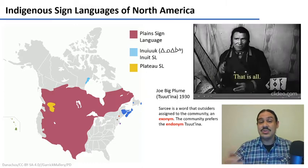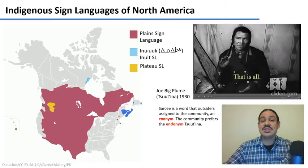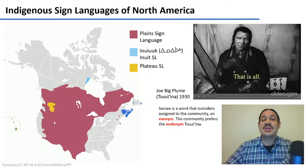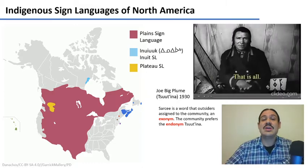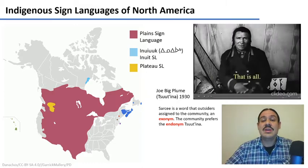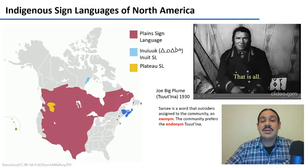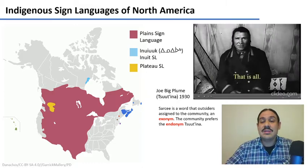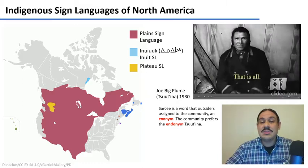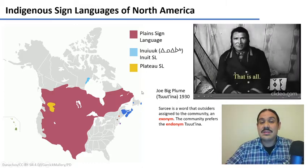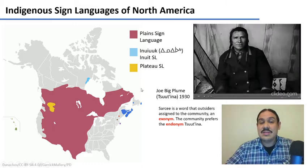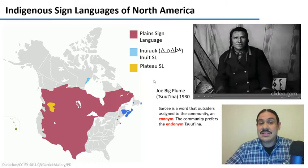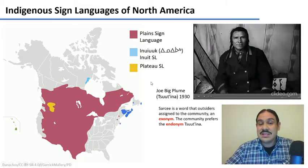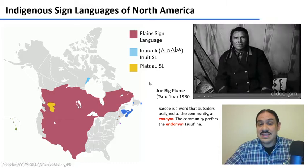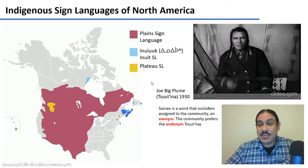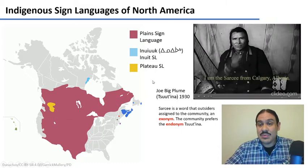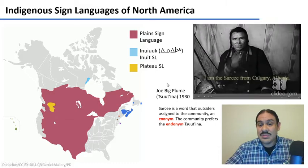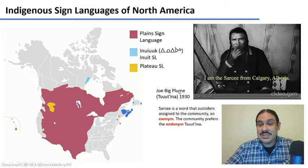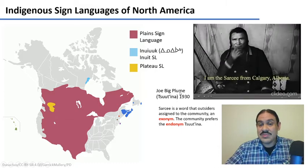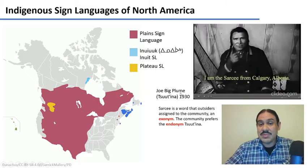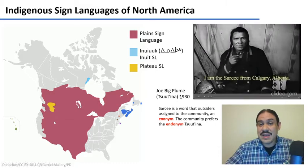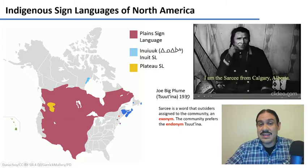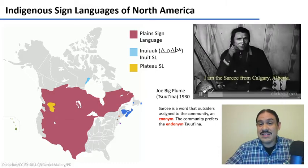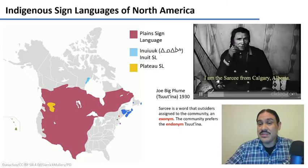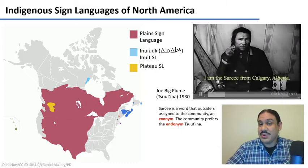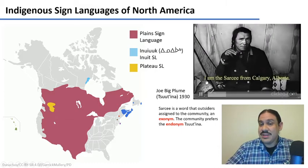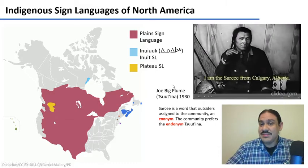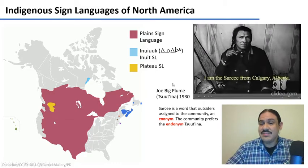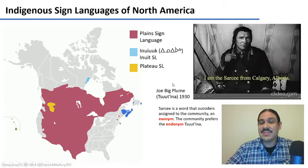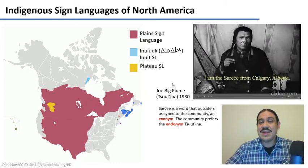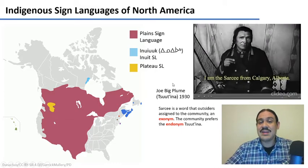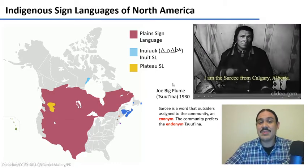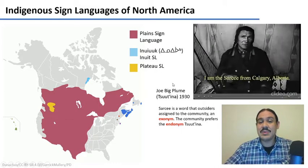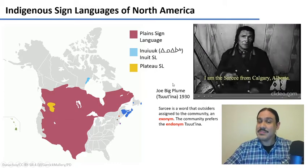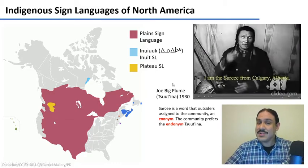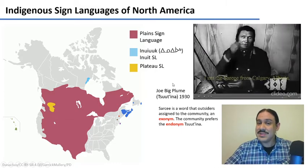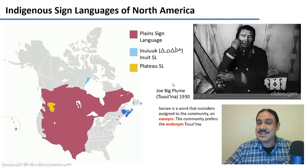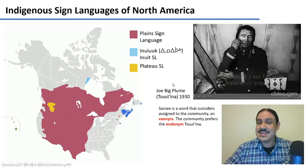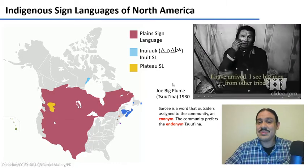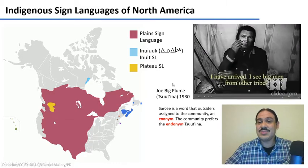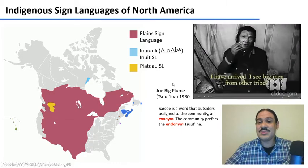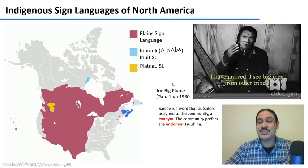says that he is sarcee which is um what we call an exonym it's the name